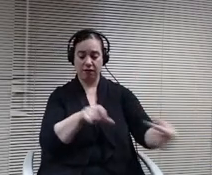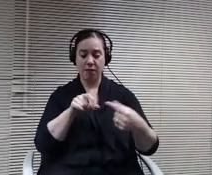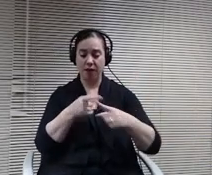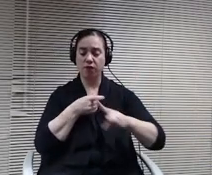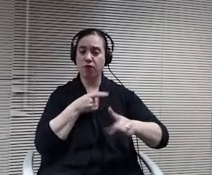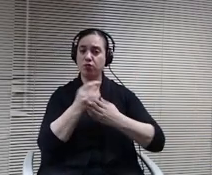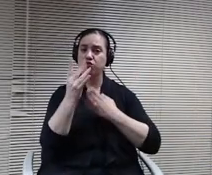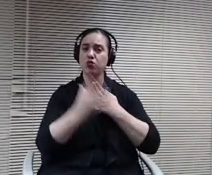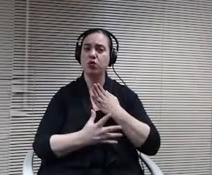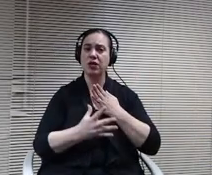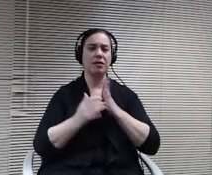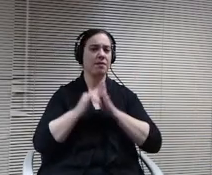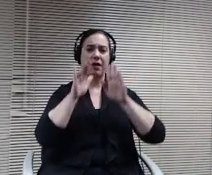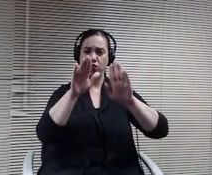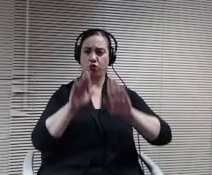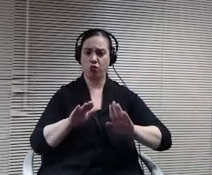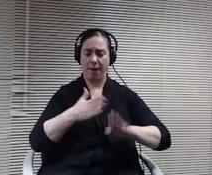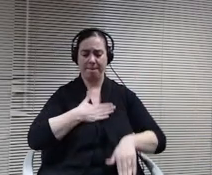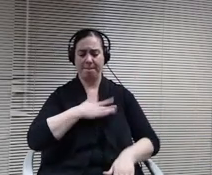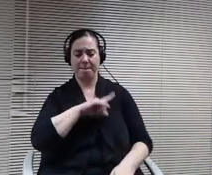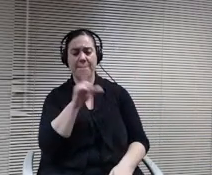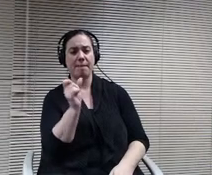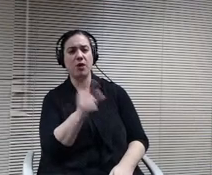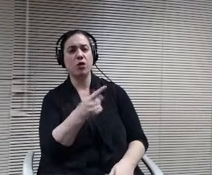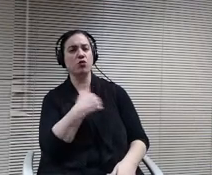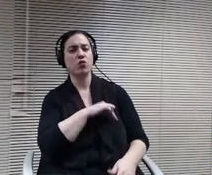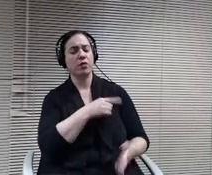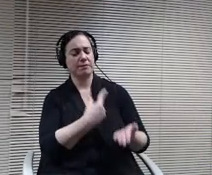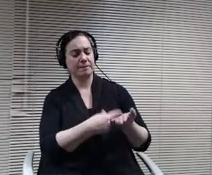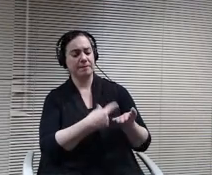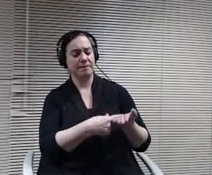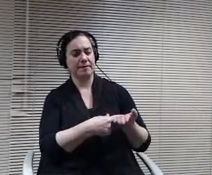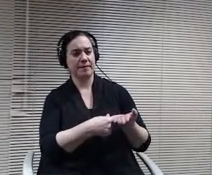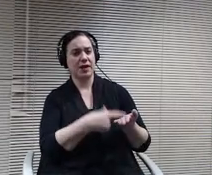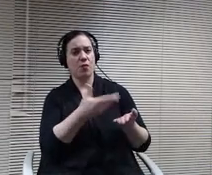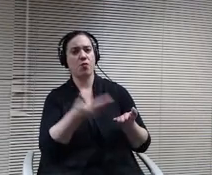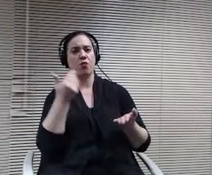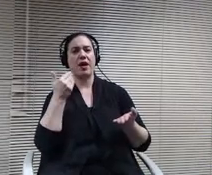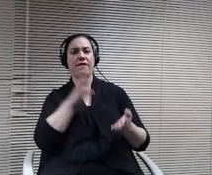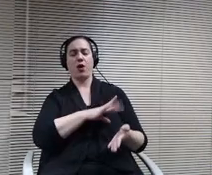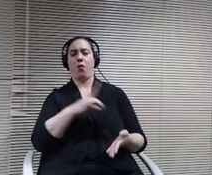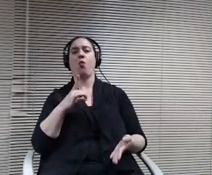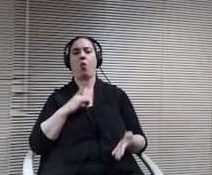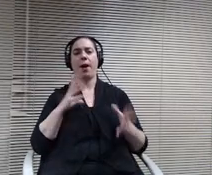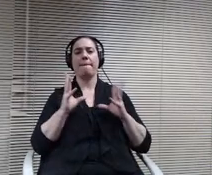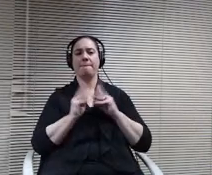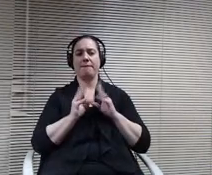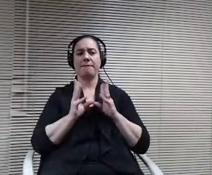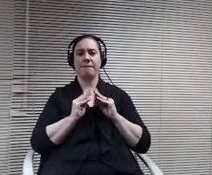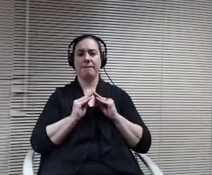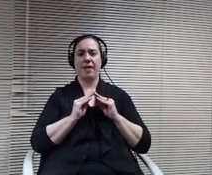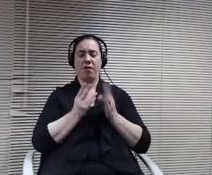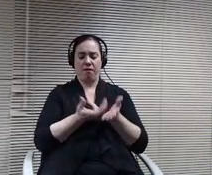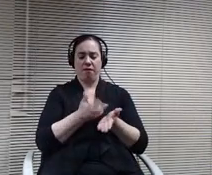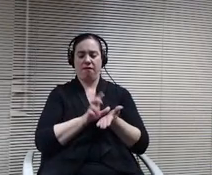had is we were going through this with previous format of meetings. Was they funding proposal? Wasn't all that different from what we've spent